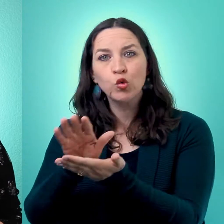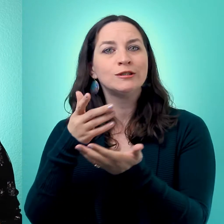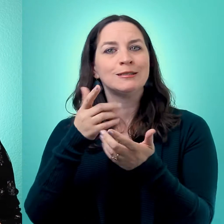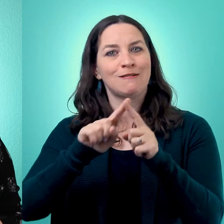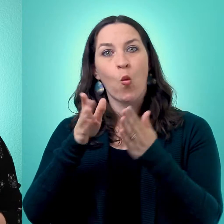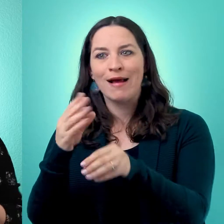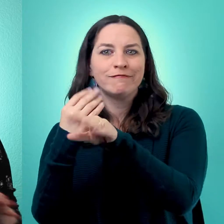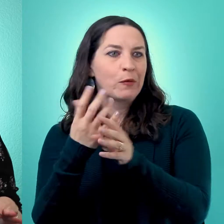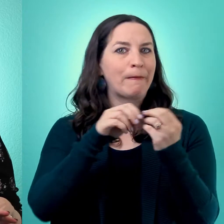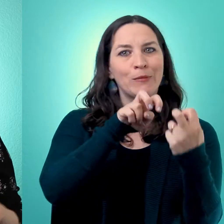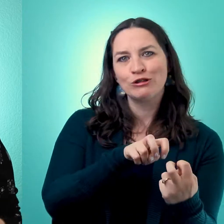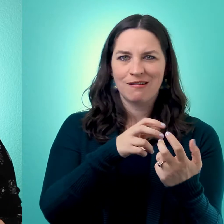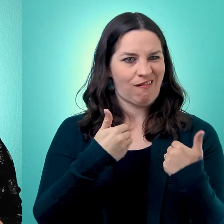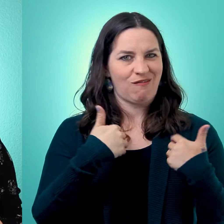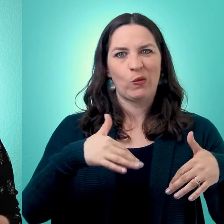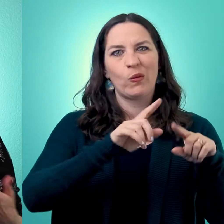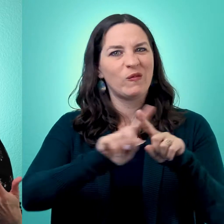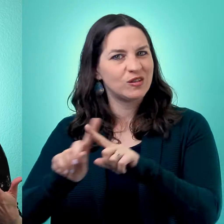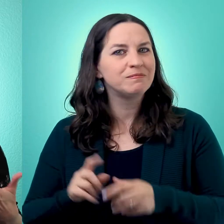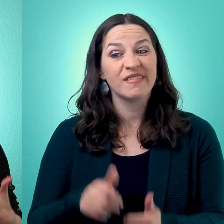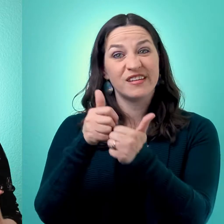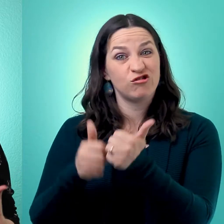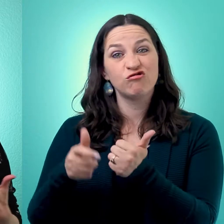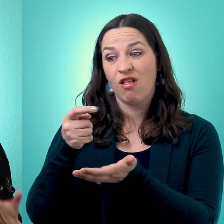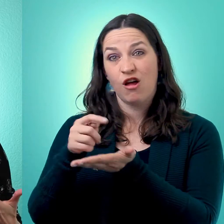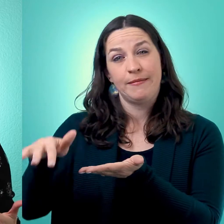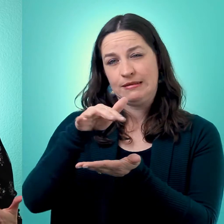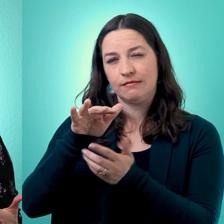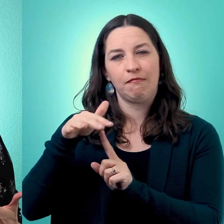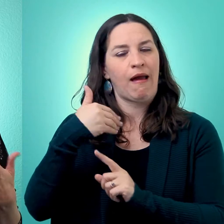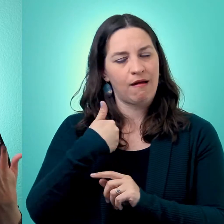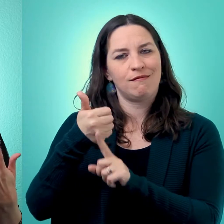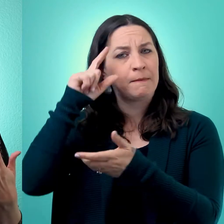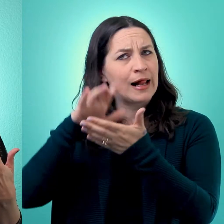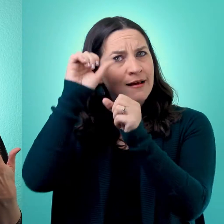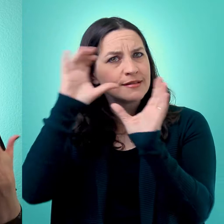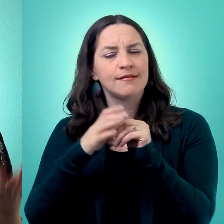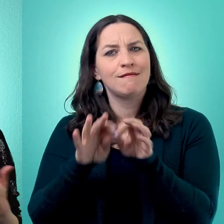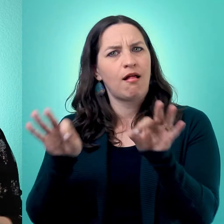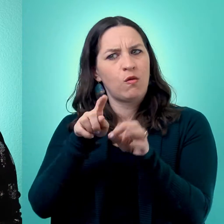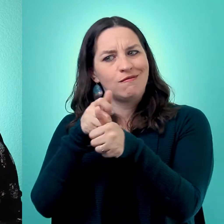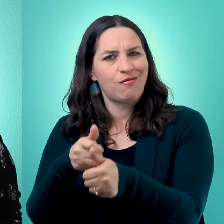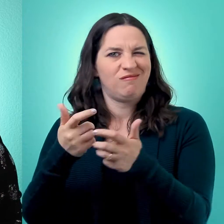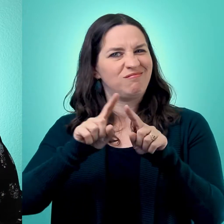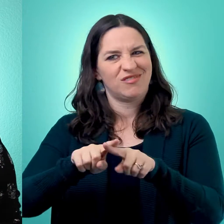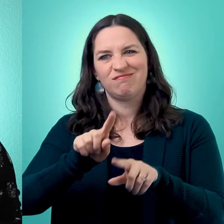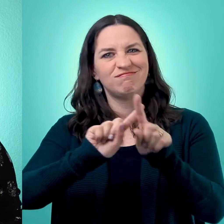week. All different kinds of therapists, all different kinds of ways of doing therapy and different beliefs and values in the therapy setting.